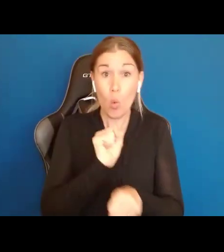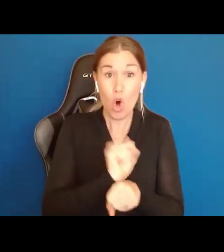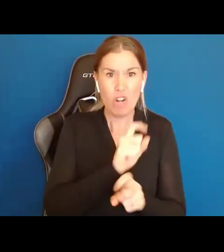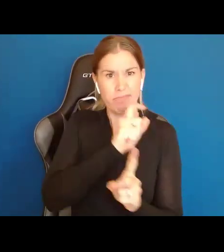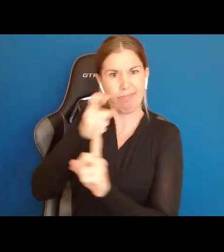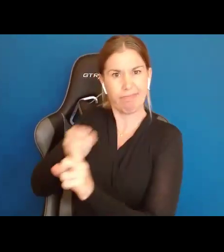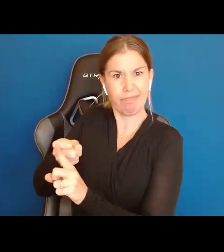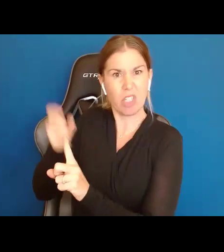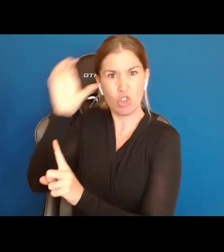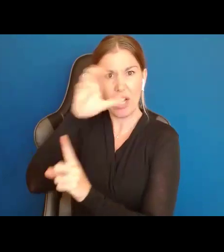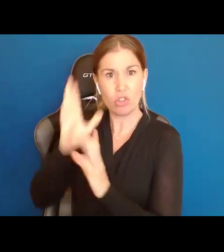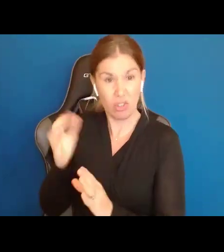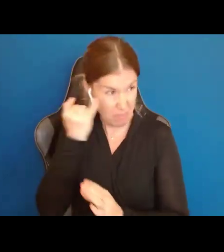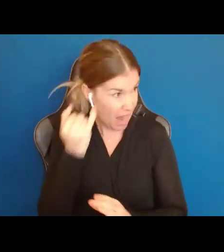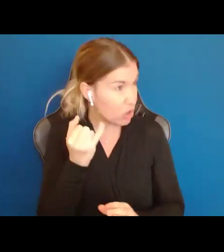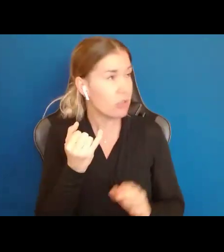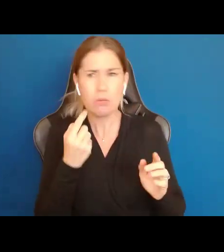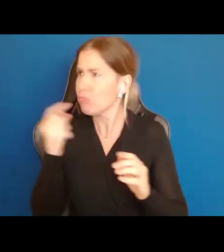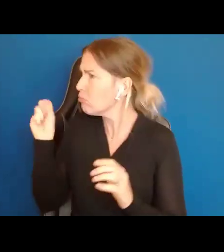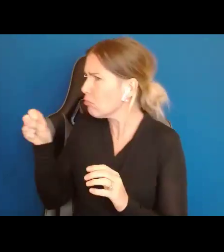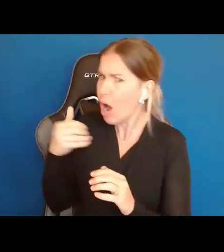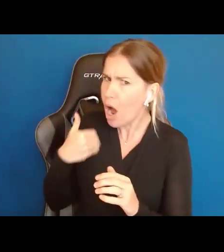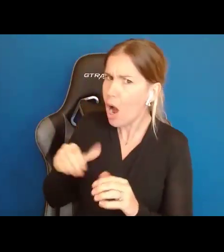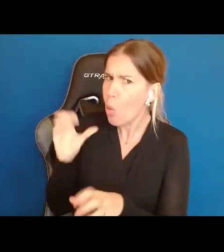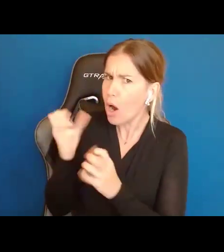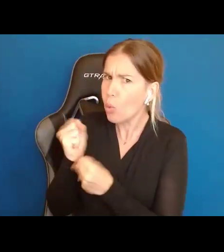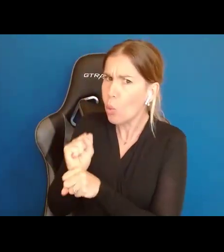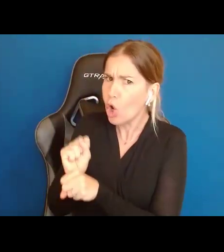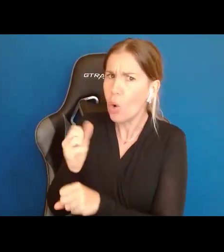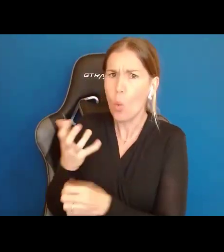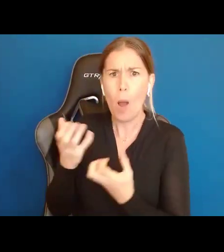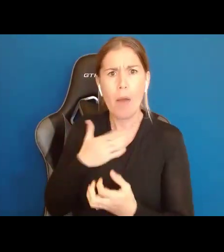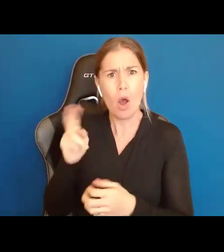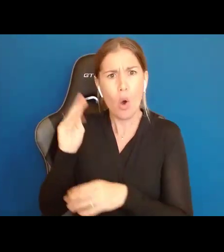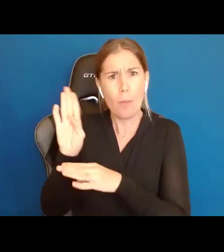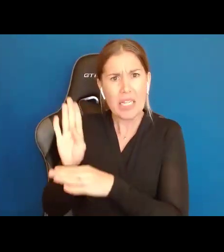saying I want to work, I want to have my own business, and someone is saying you are not going